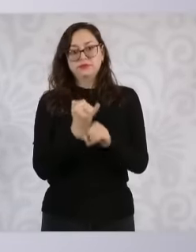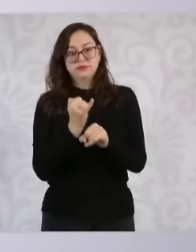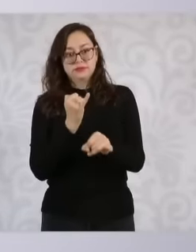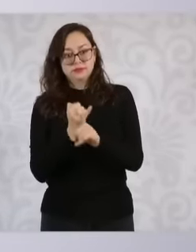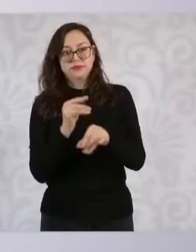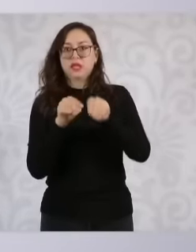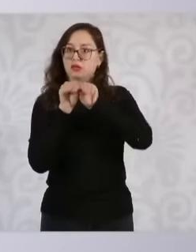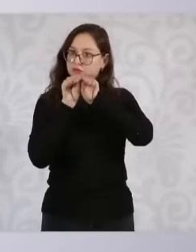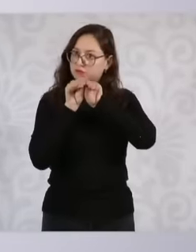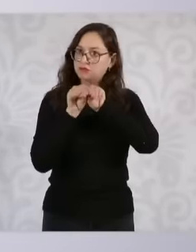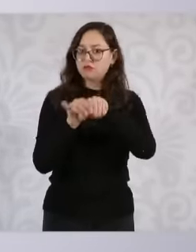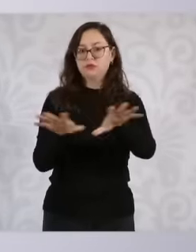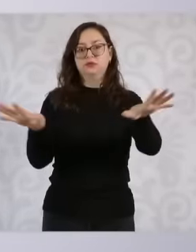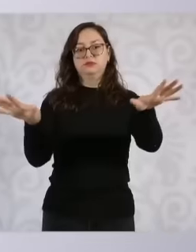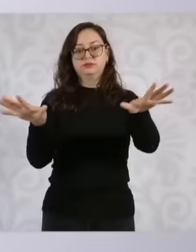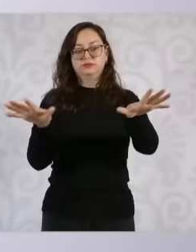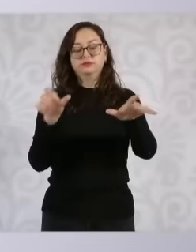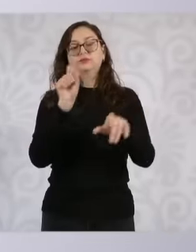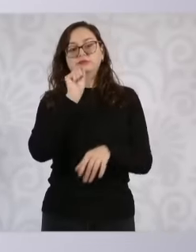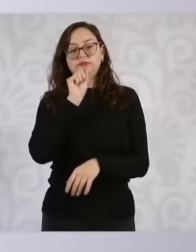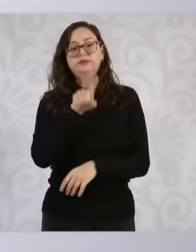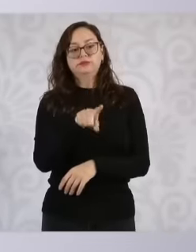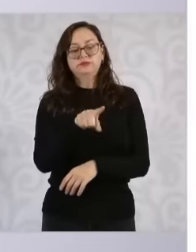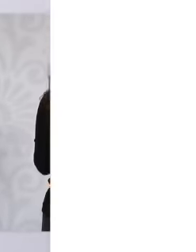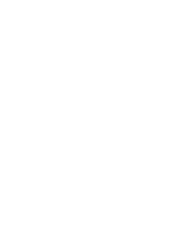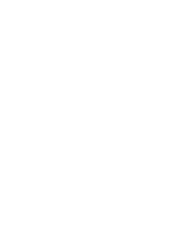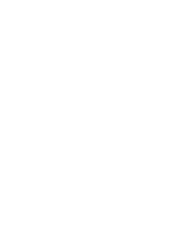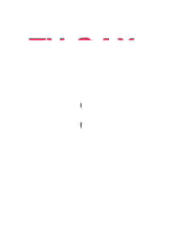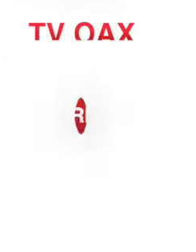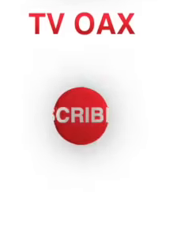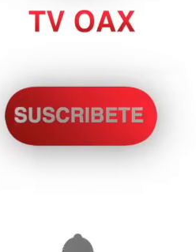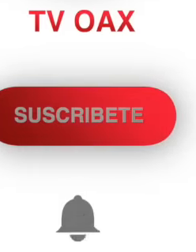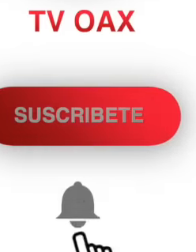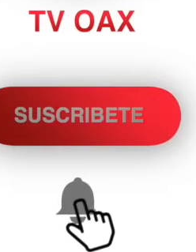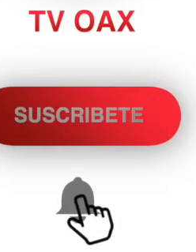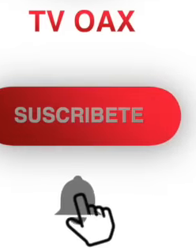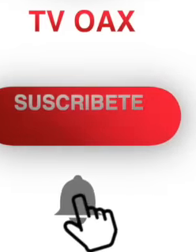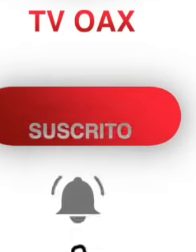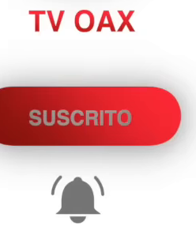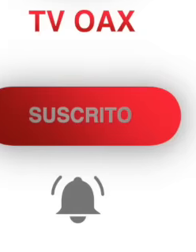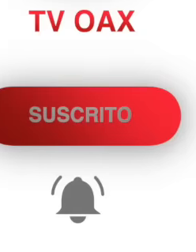distance on social networks, which we greatly appreciate. And starting next Monday,